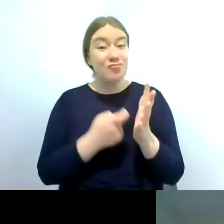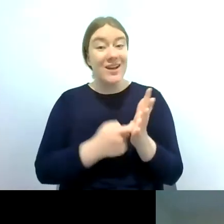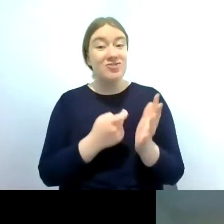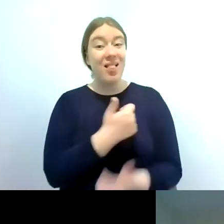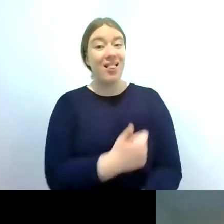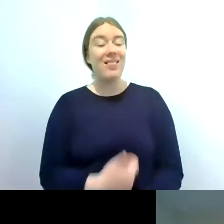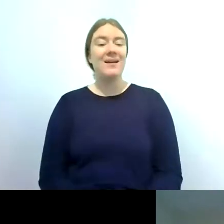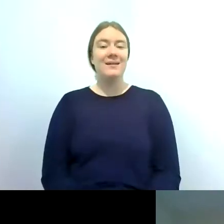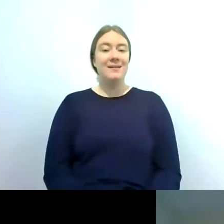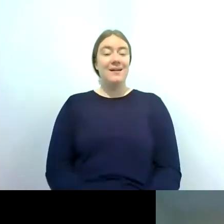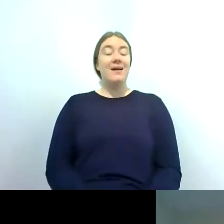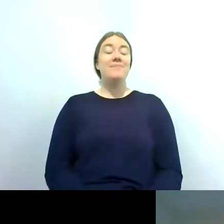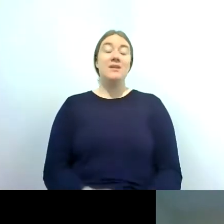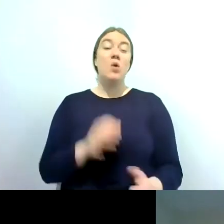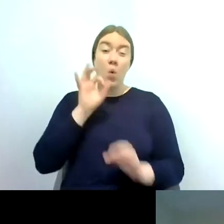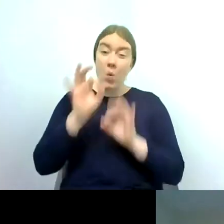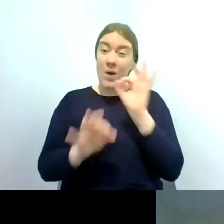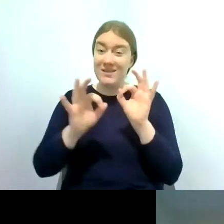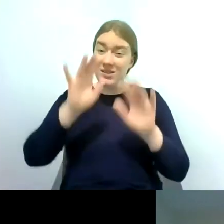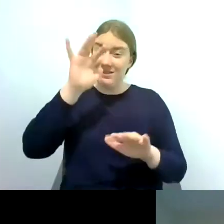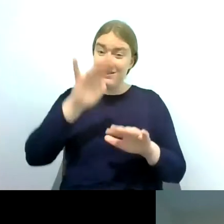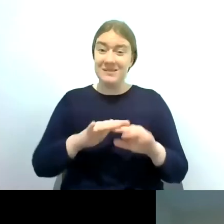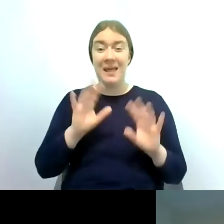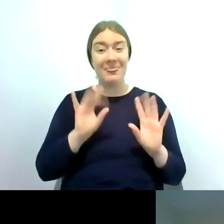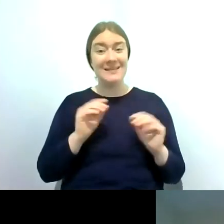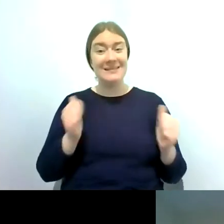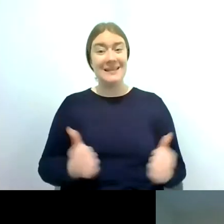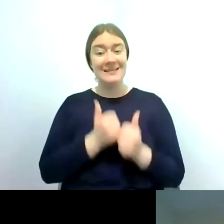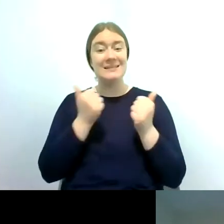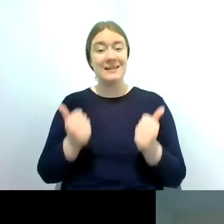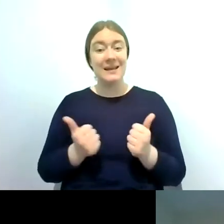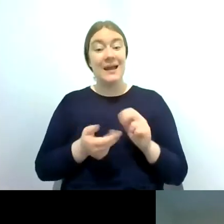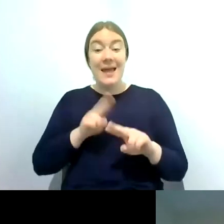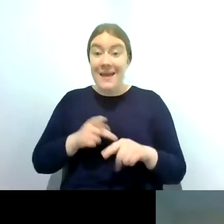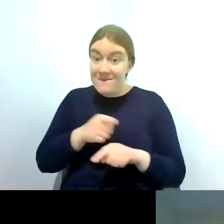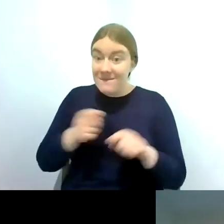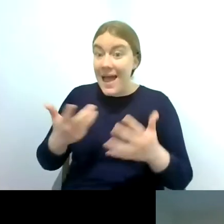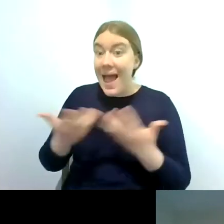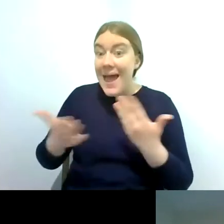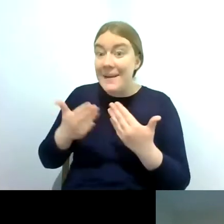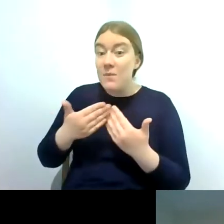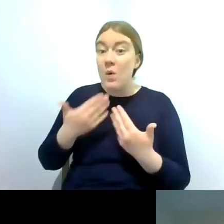so that's it for the questions for now um if you do have any more feel free to to pop them in any